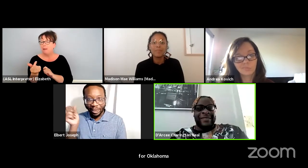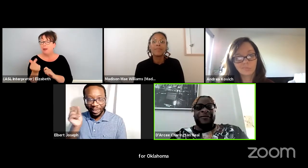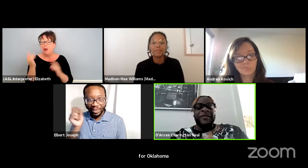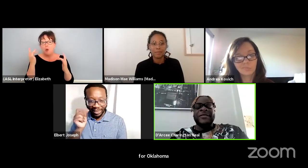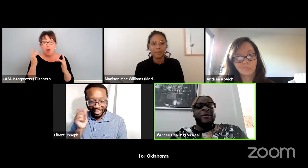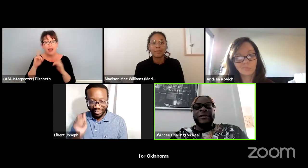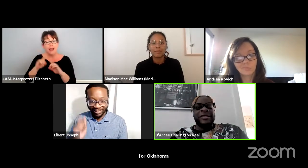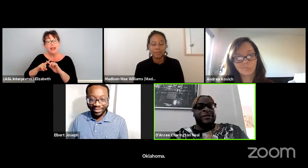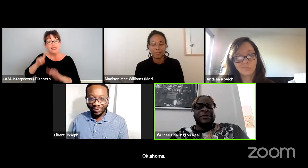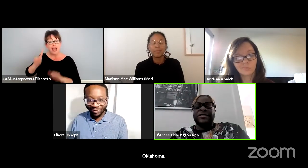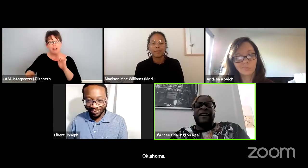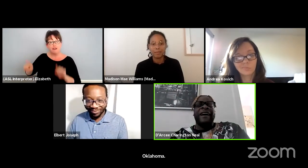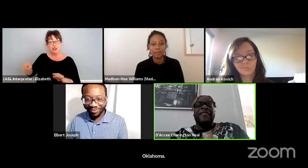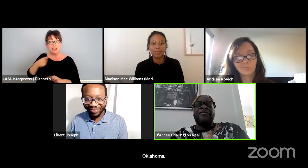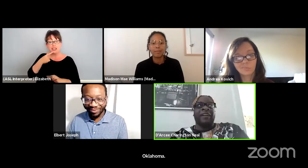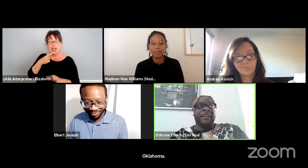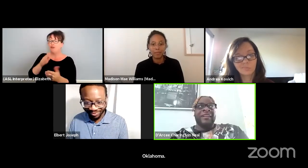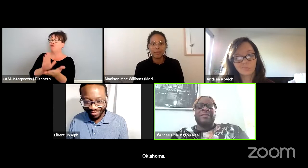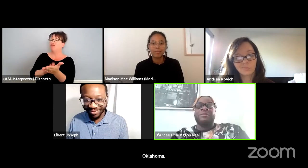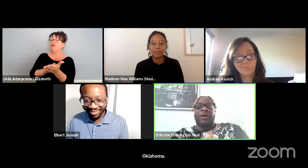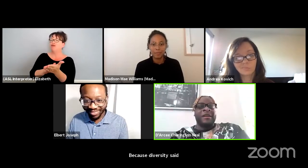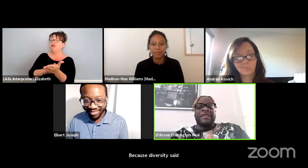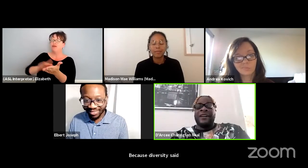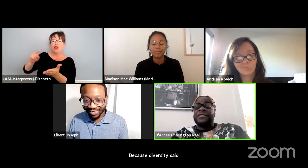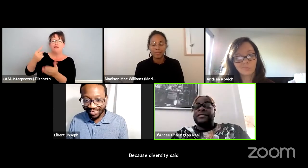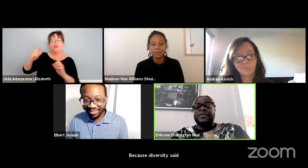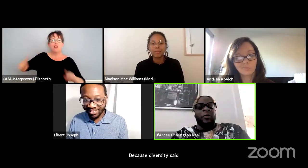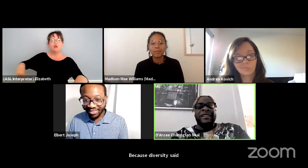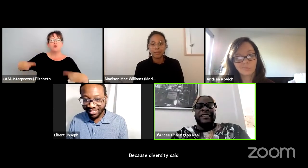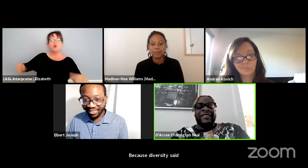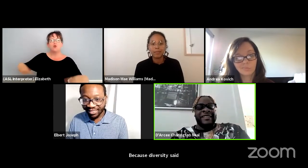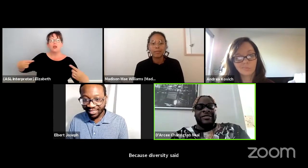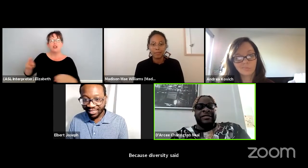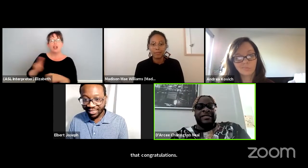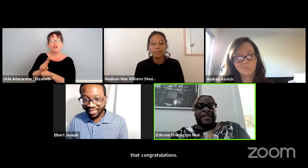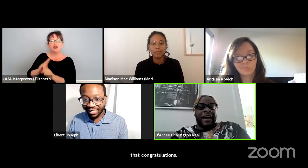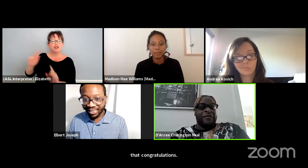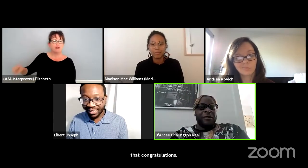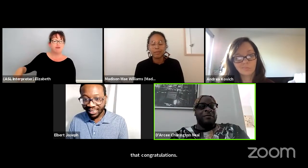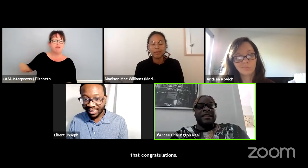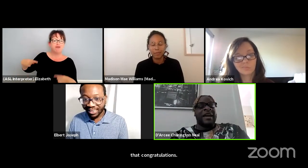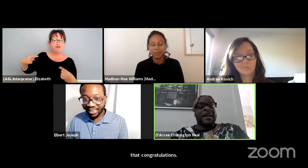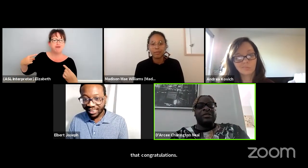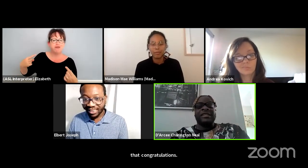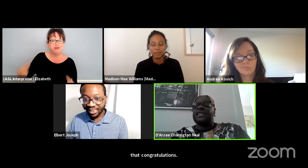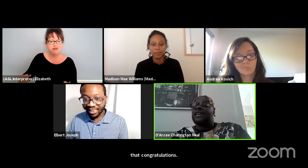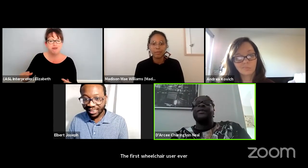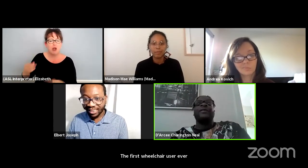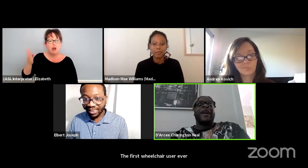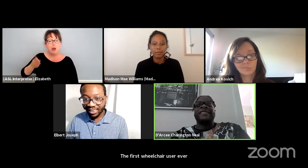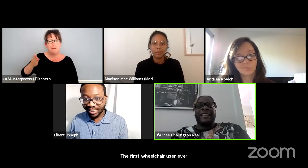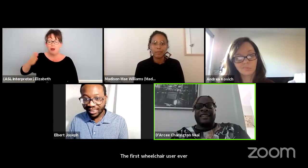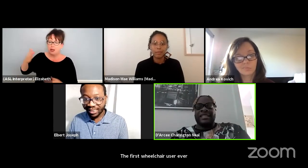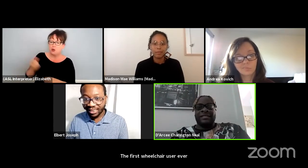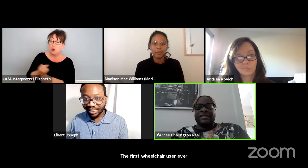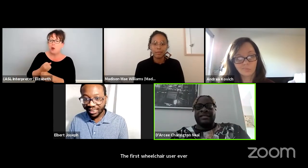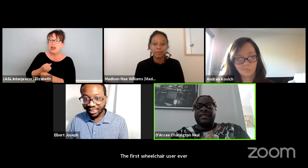the first wheelchair user ever in Broadway 120 year history to ever win best actress, congratulations.